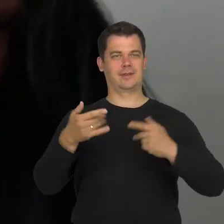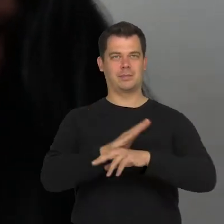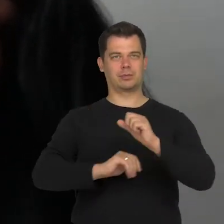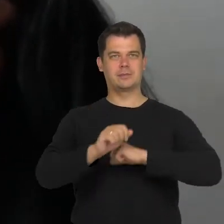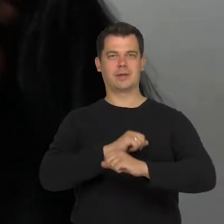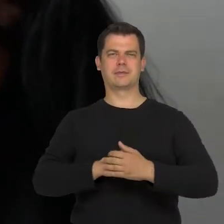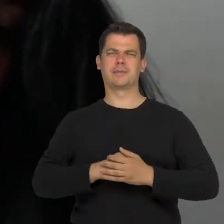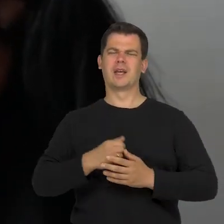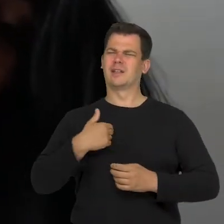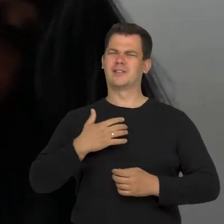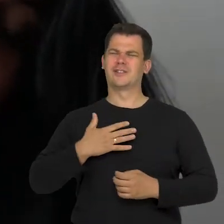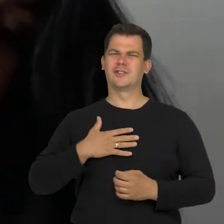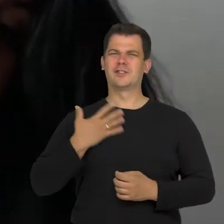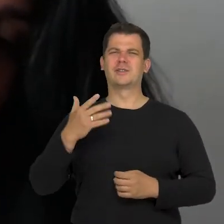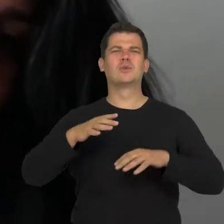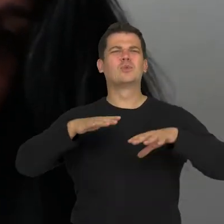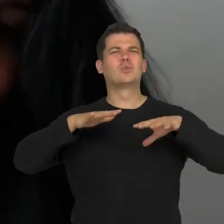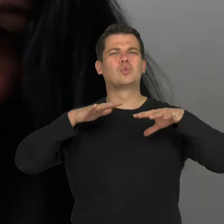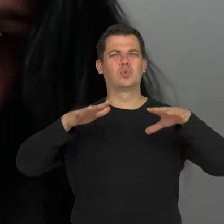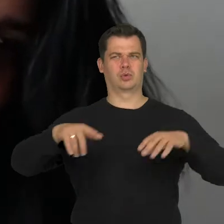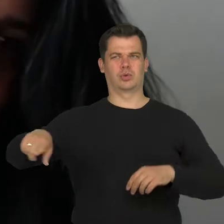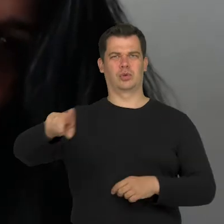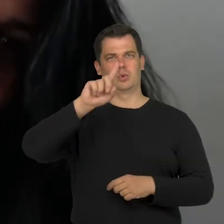There is a paradox, because many book characters